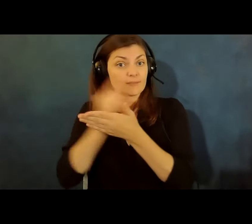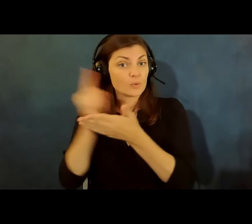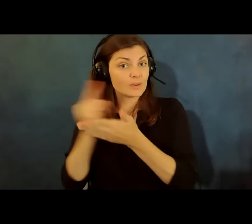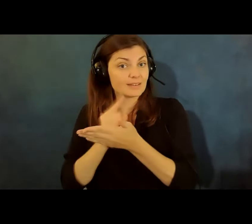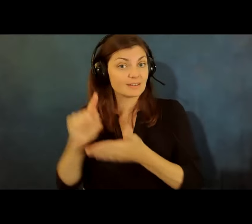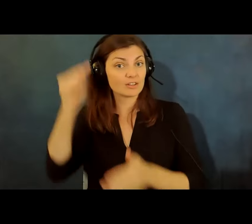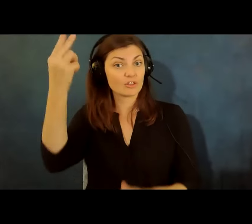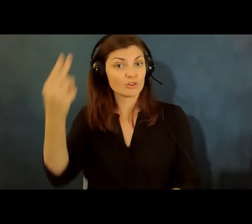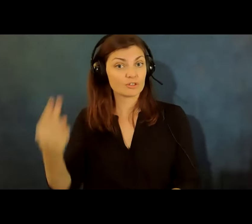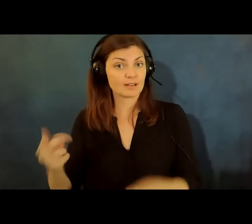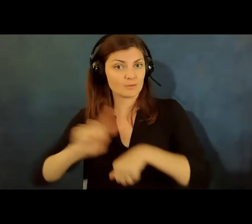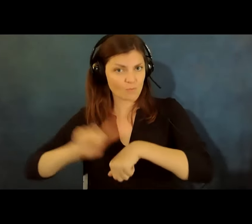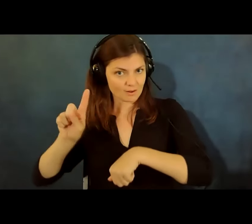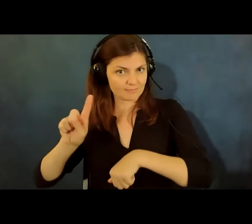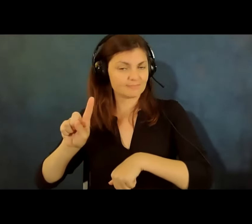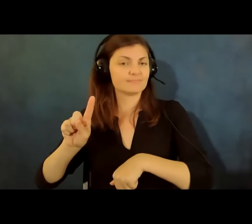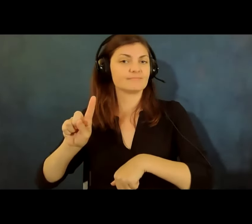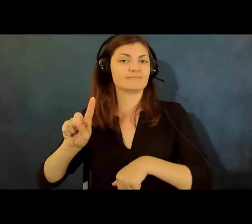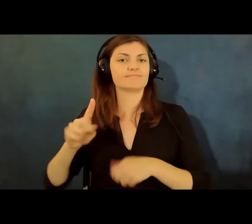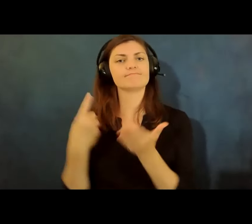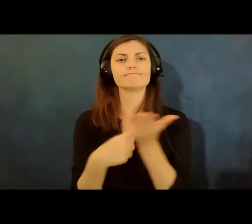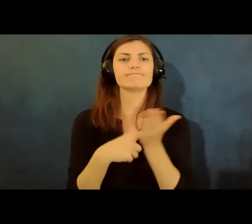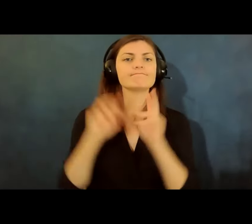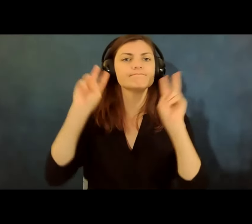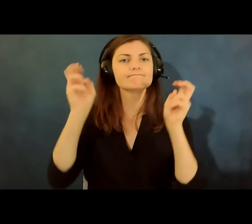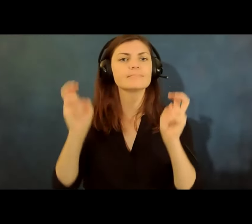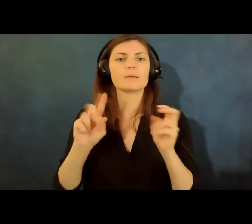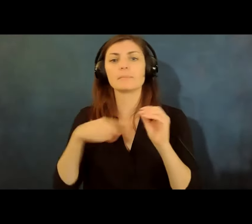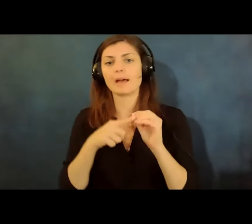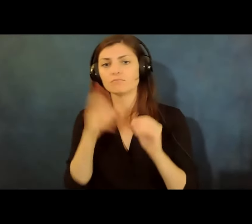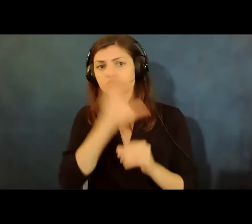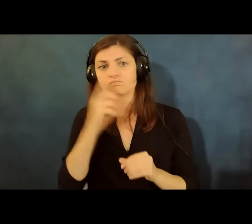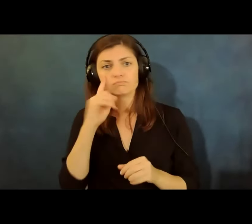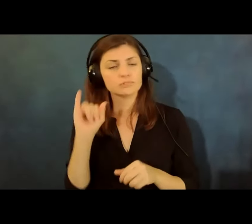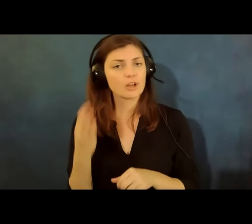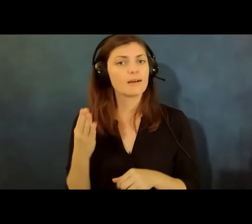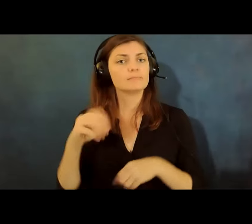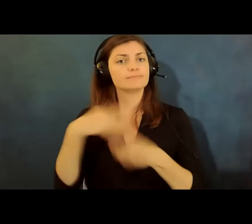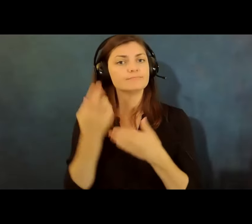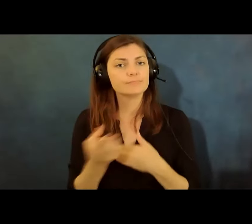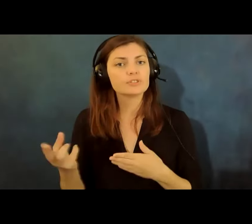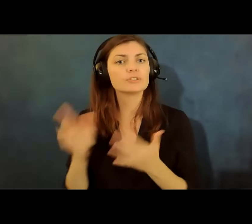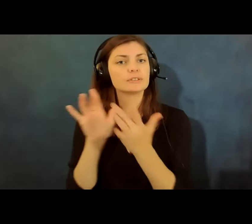at 1 pm um to discuss topics in job seeking and provide resources and connections in the community